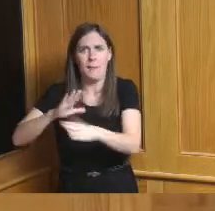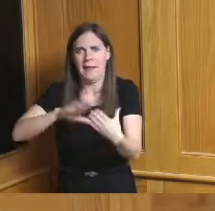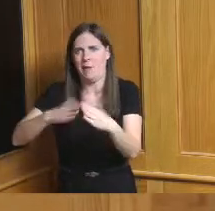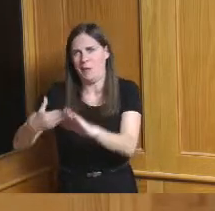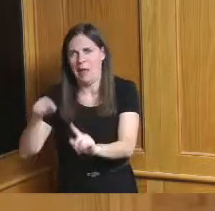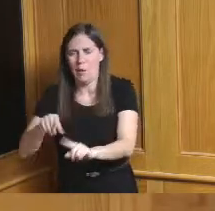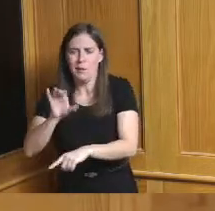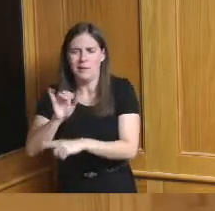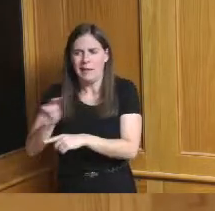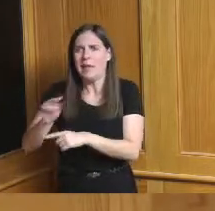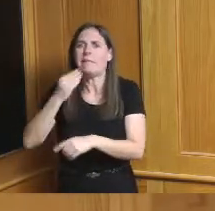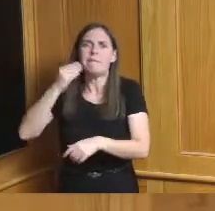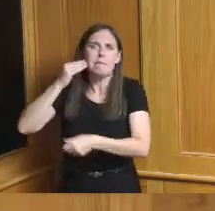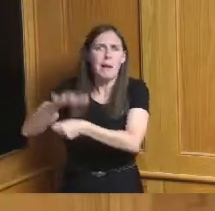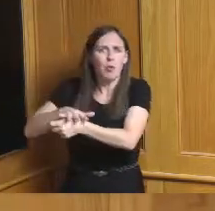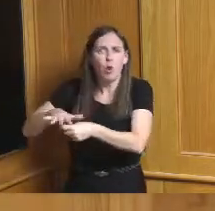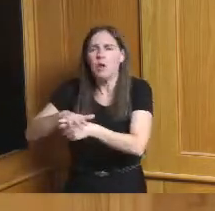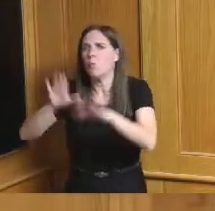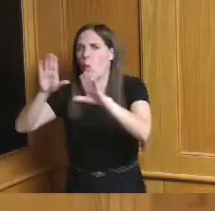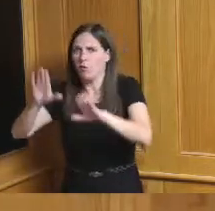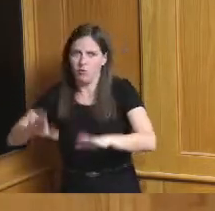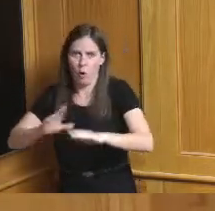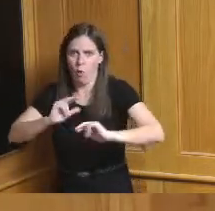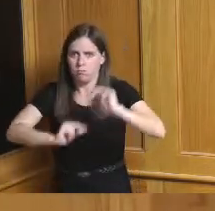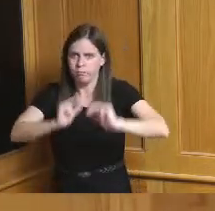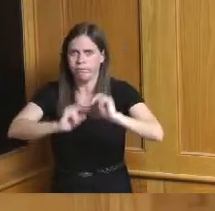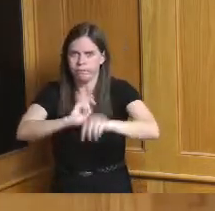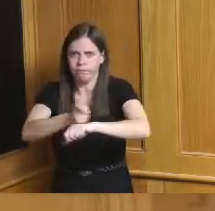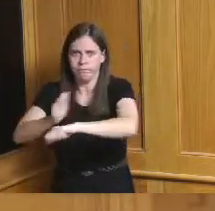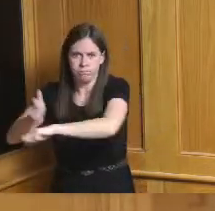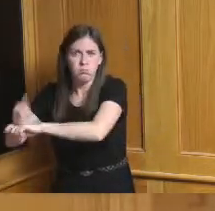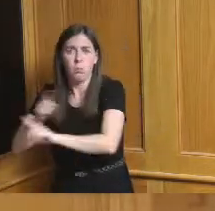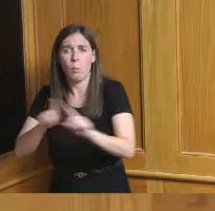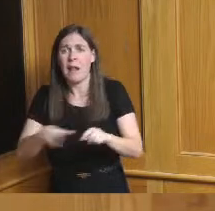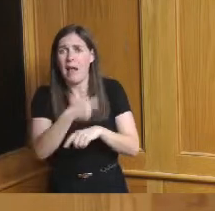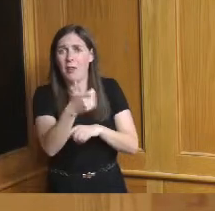neighborhoods wonderful but we got some other areas and they got some gems